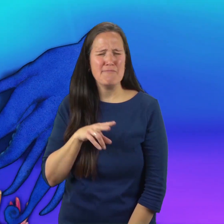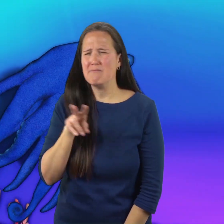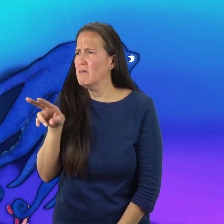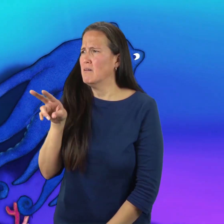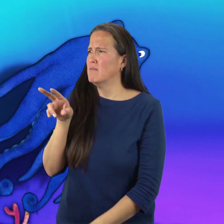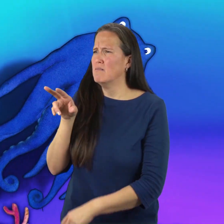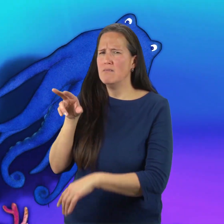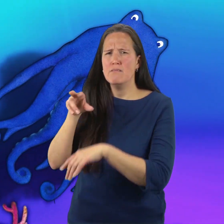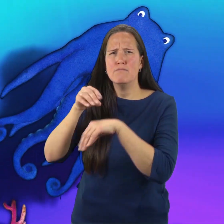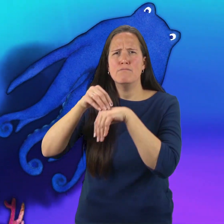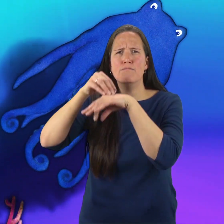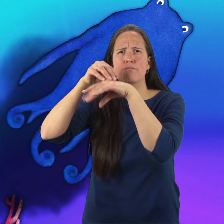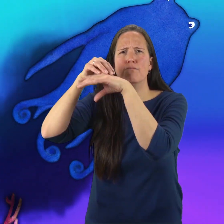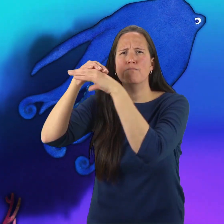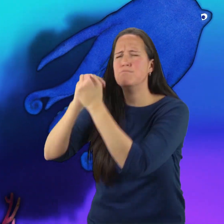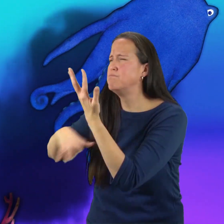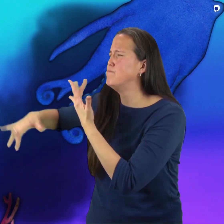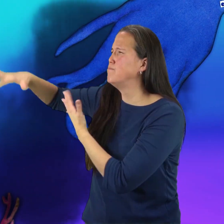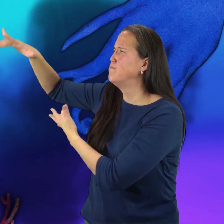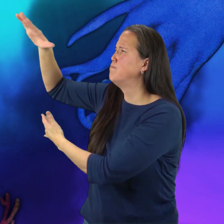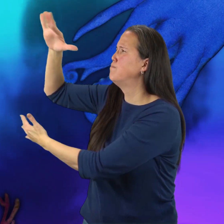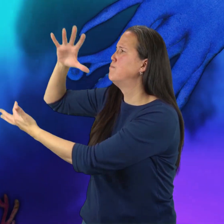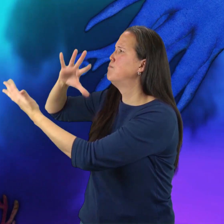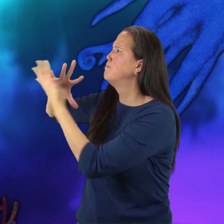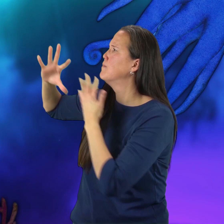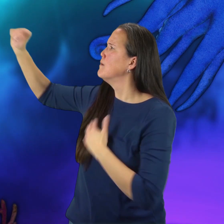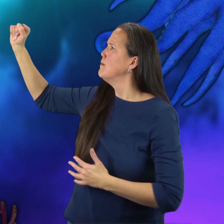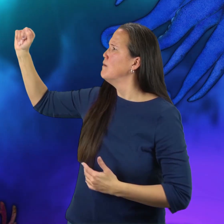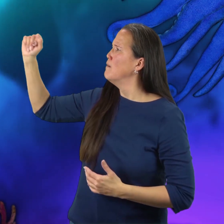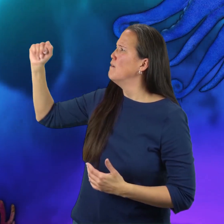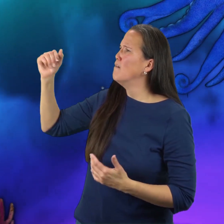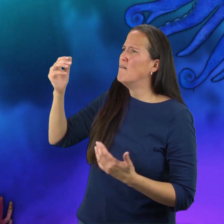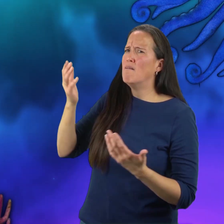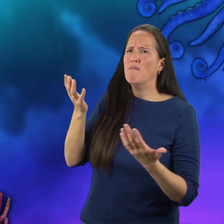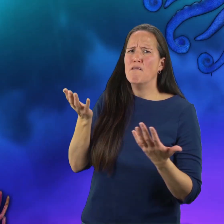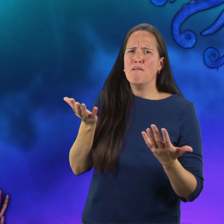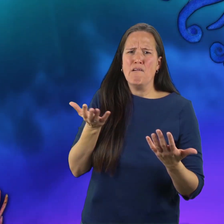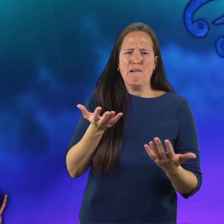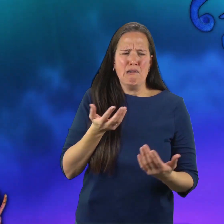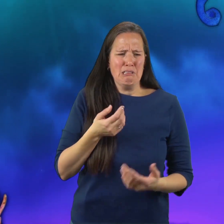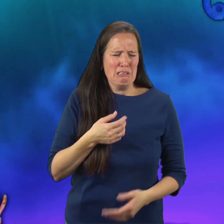but the octopus had already disappeared into a dark cloud of ink.